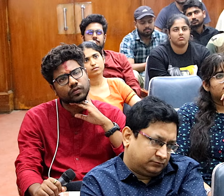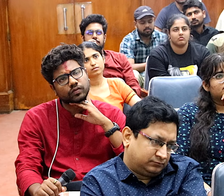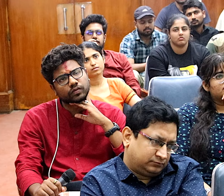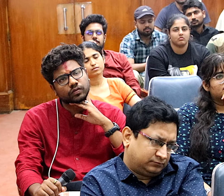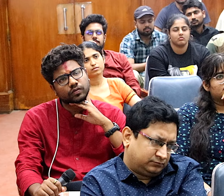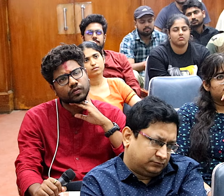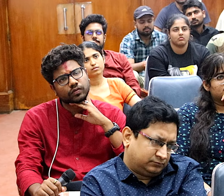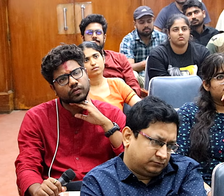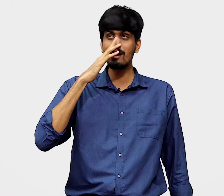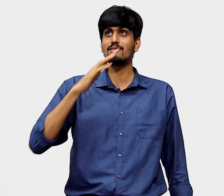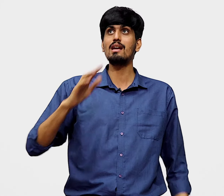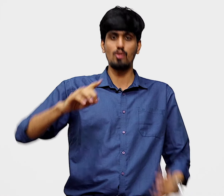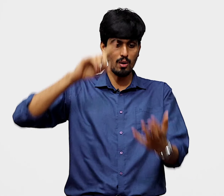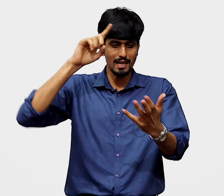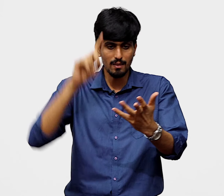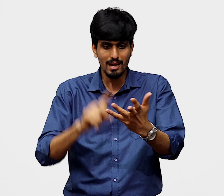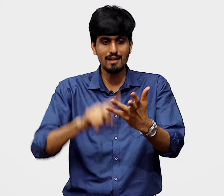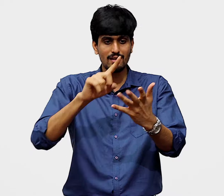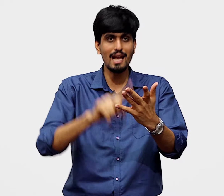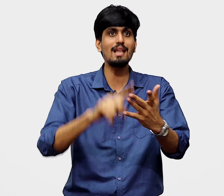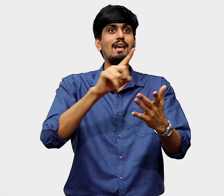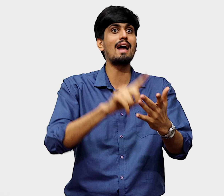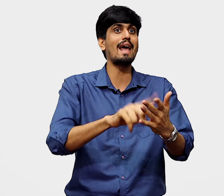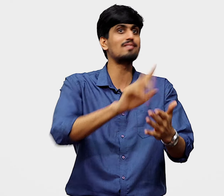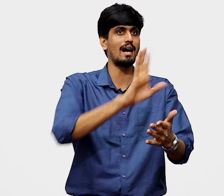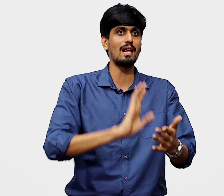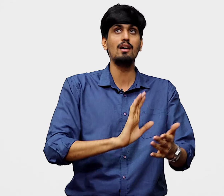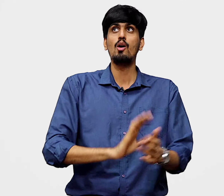So obviously that too we are saying don't eat meat, dairy and eggs and honey,